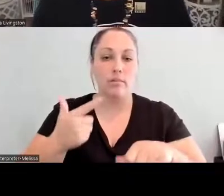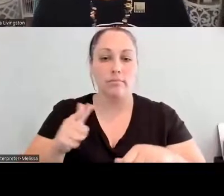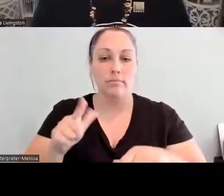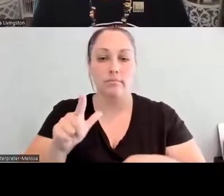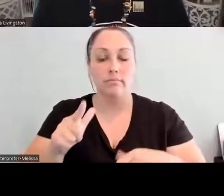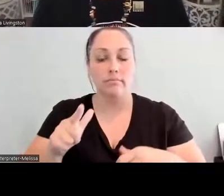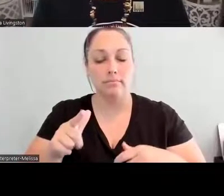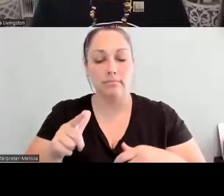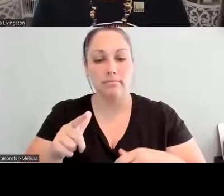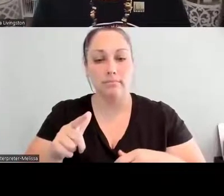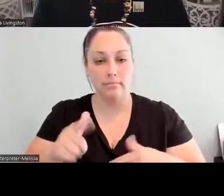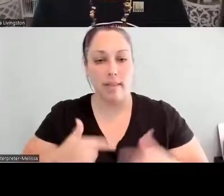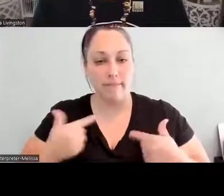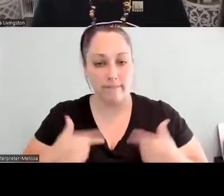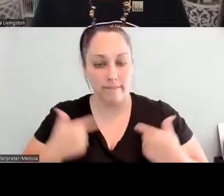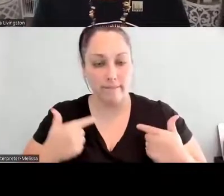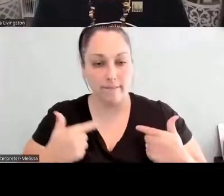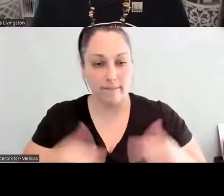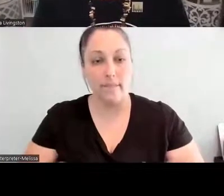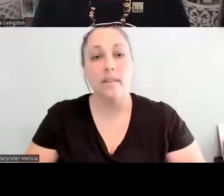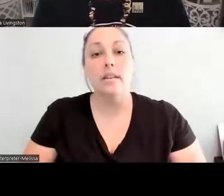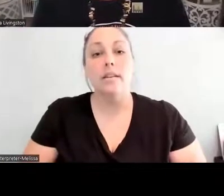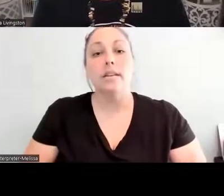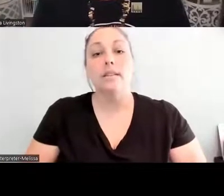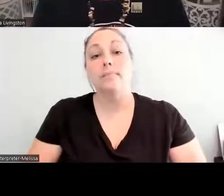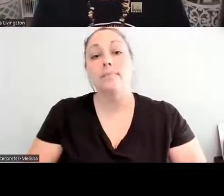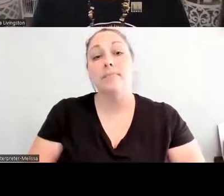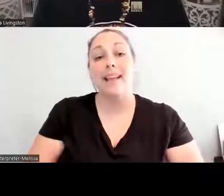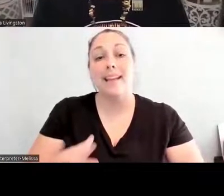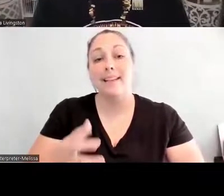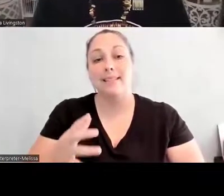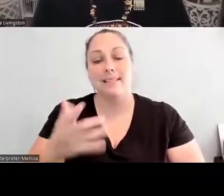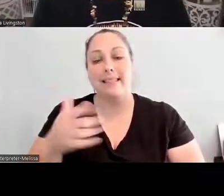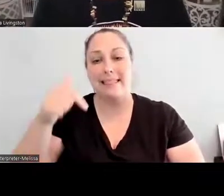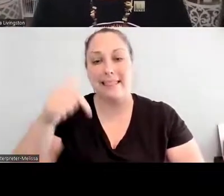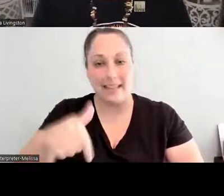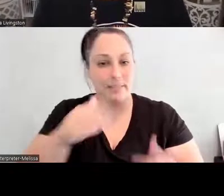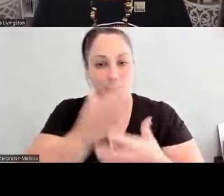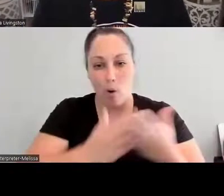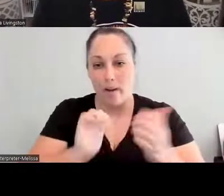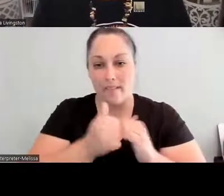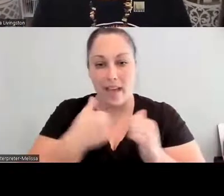to facilitate change and look at mental health as well when it relates to food.